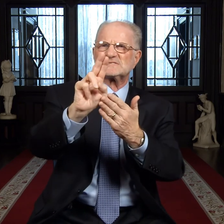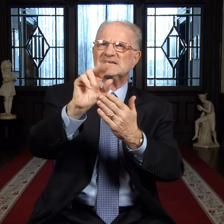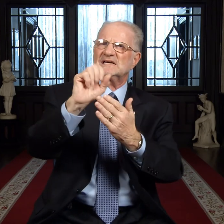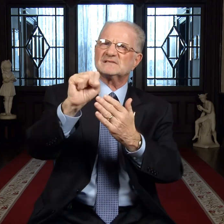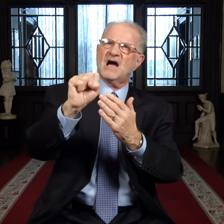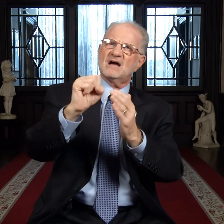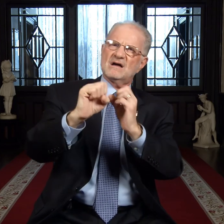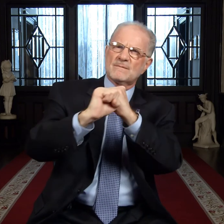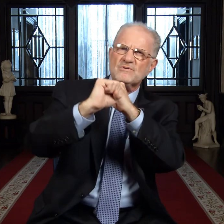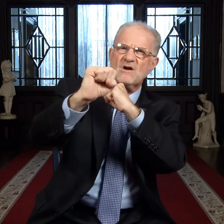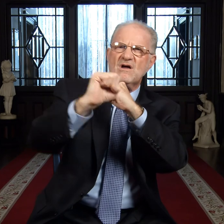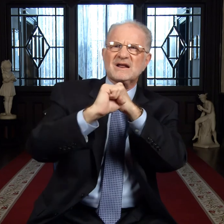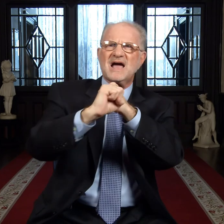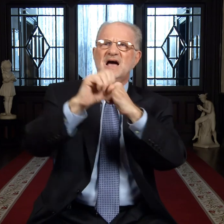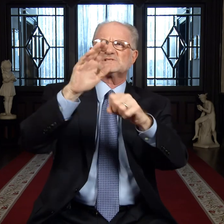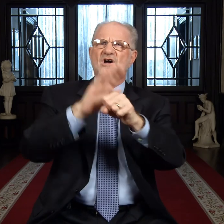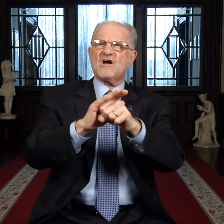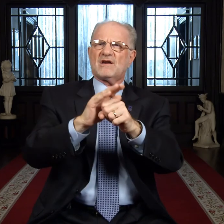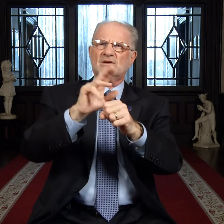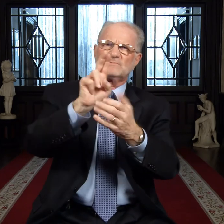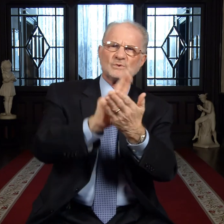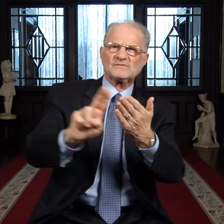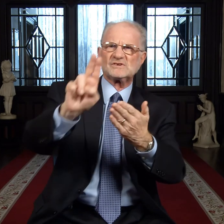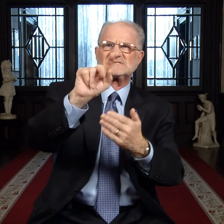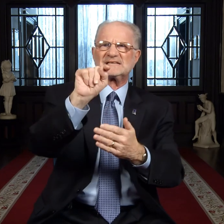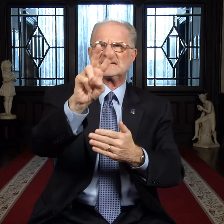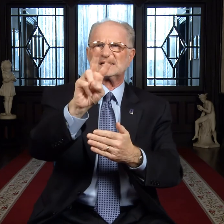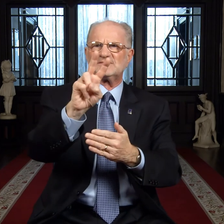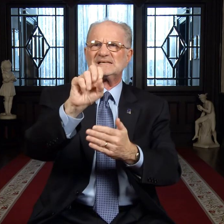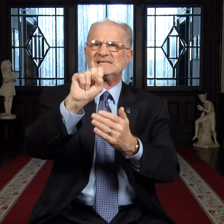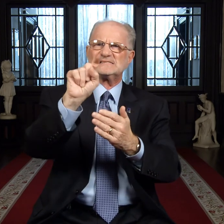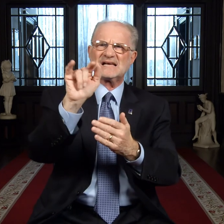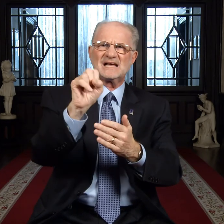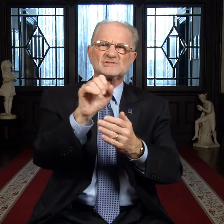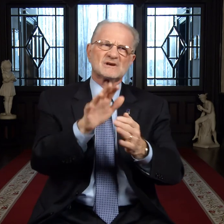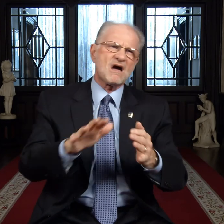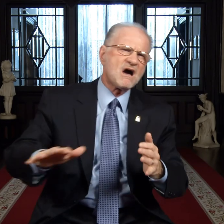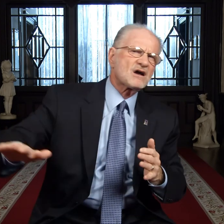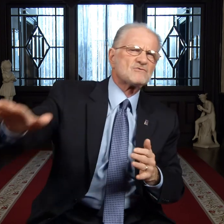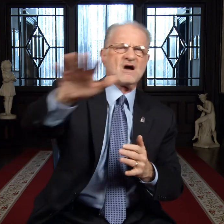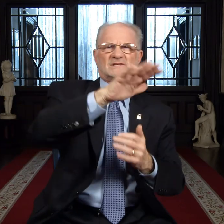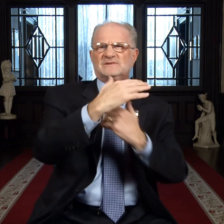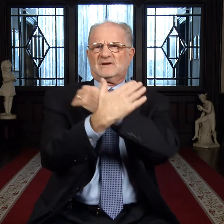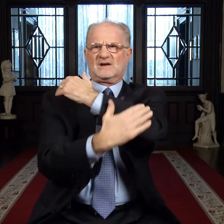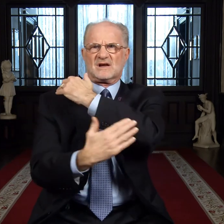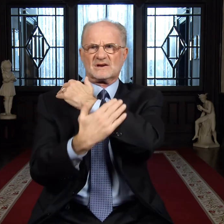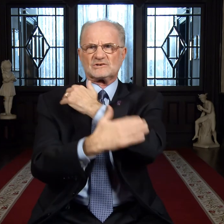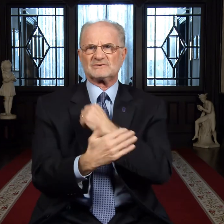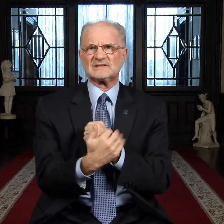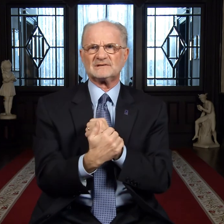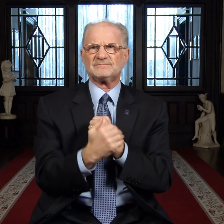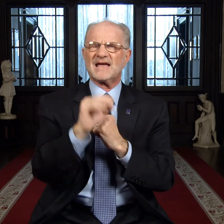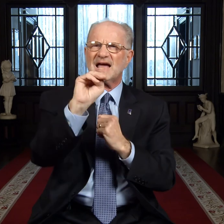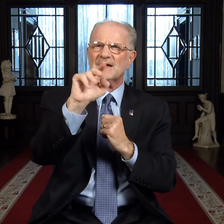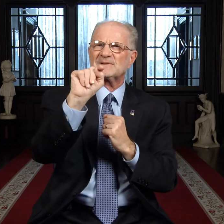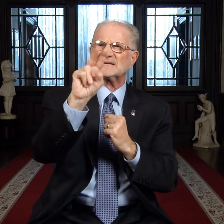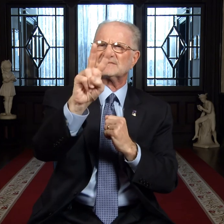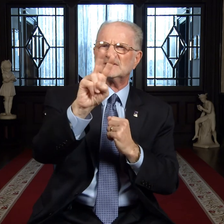MTV University is broadcast on University TV stations all across the country.